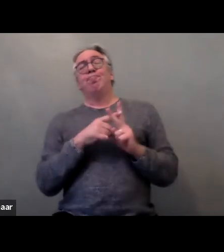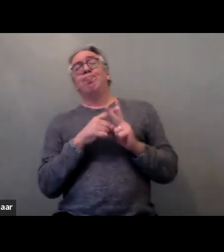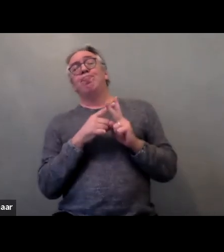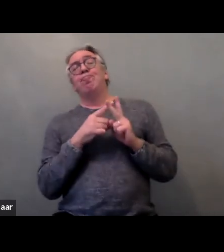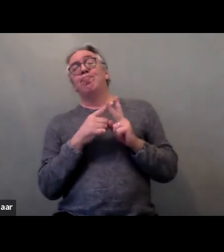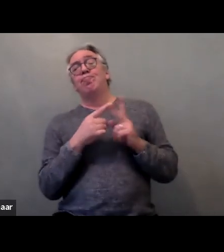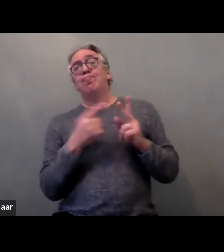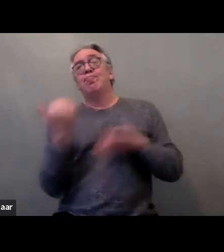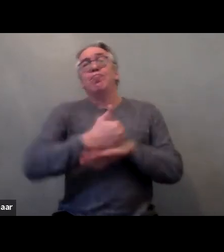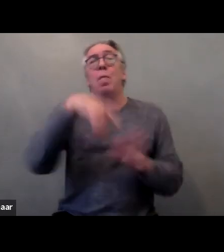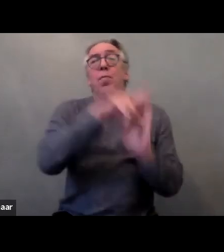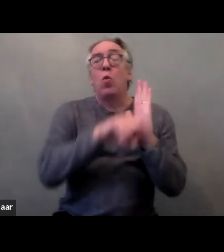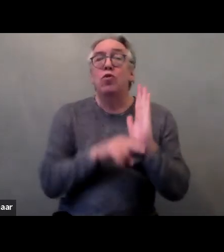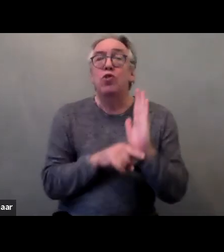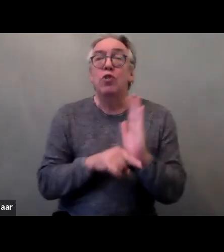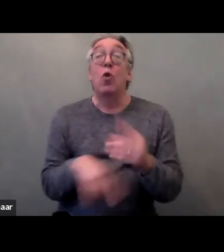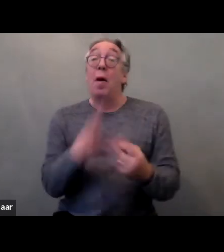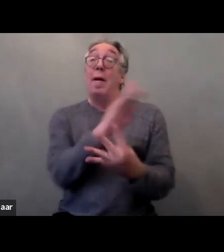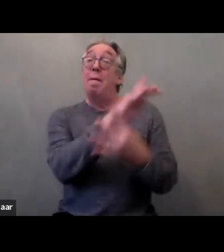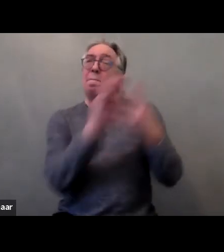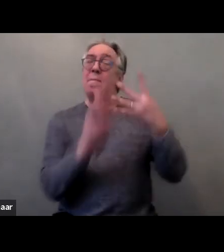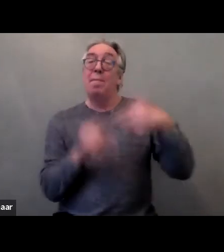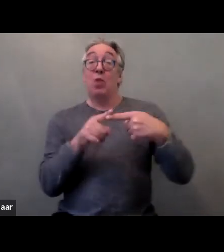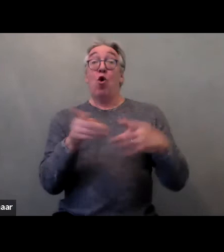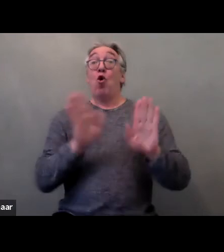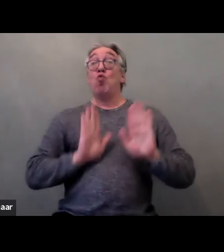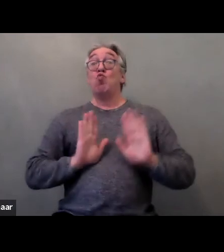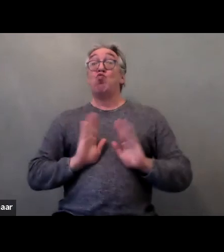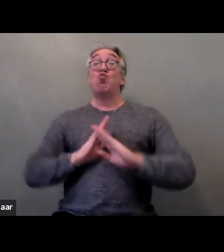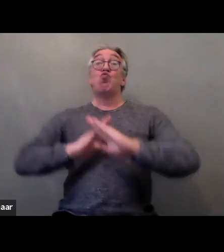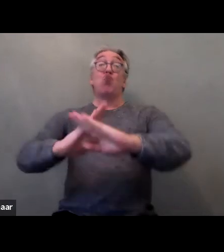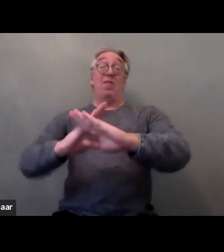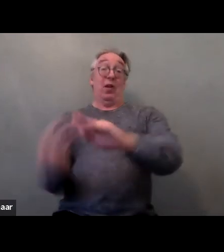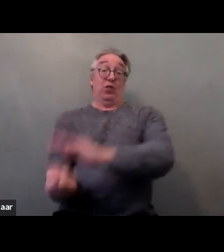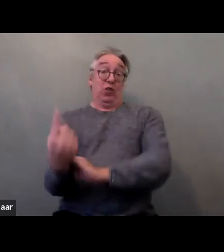The four P's are prevention, I'll go on.